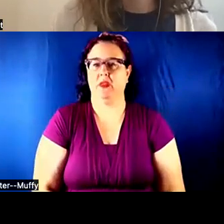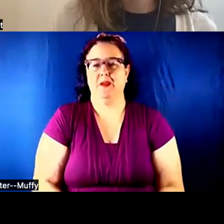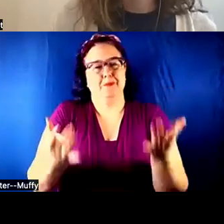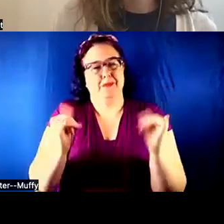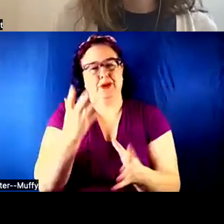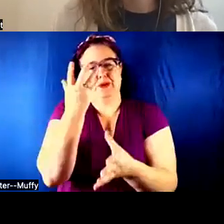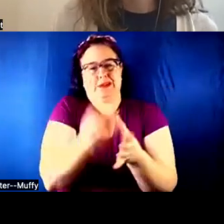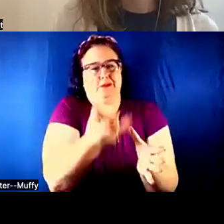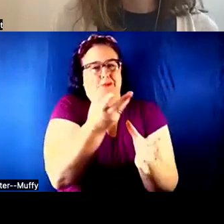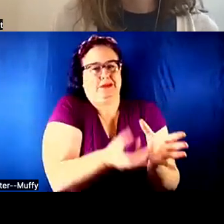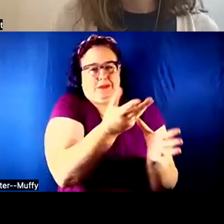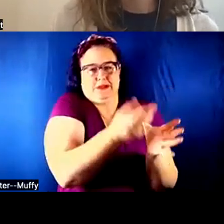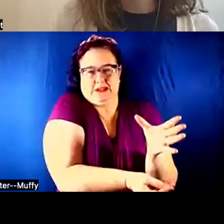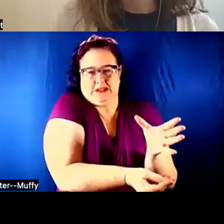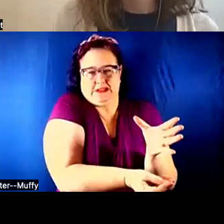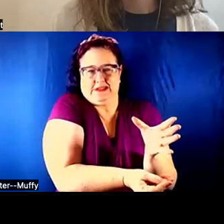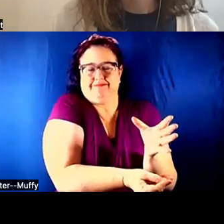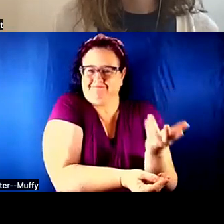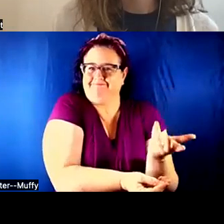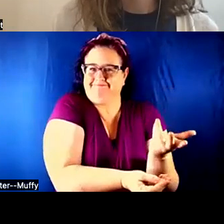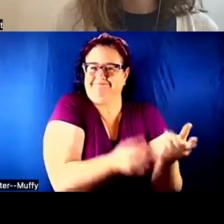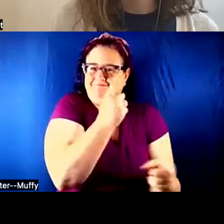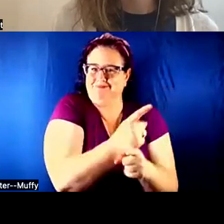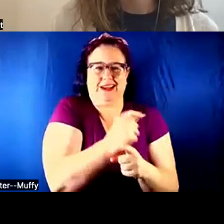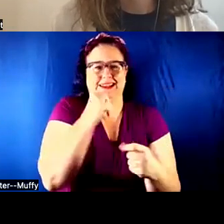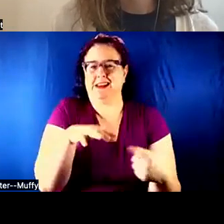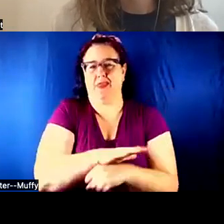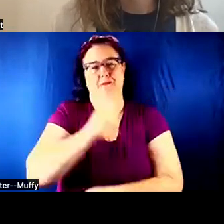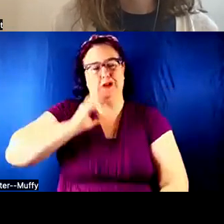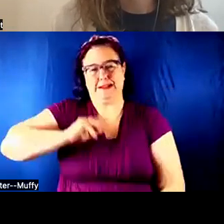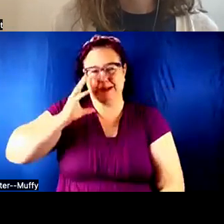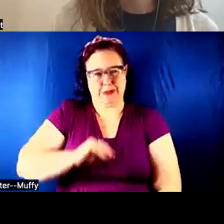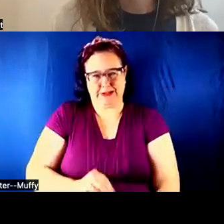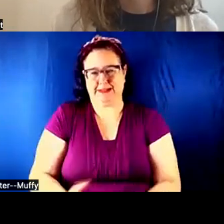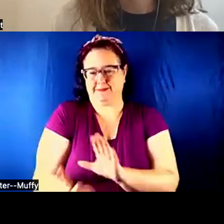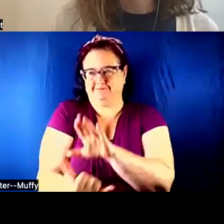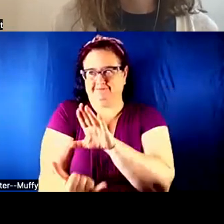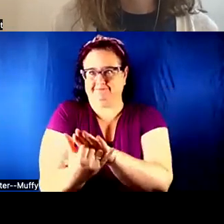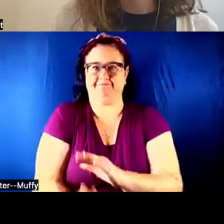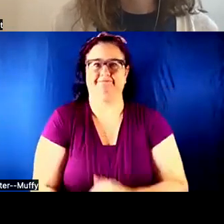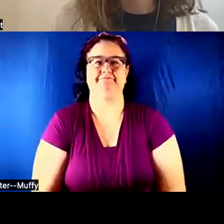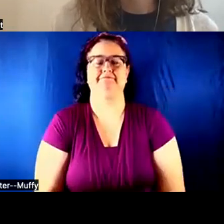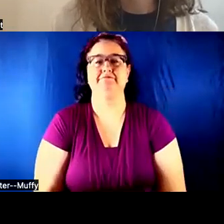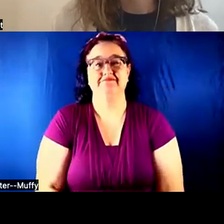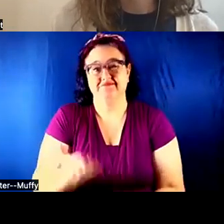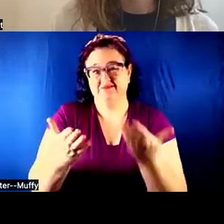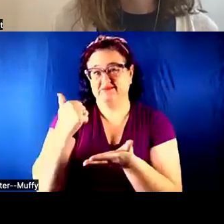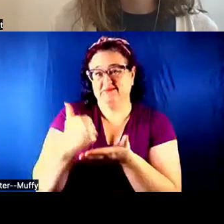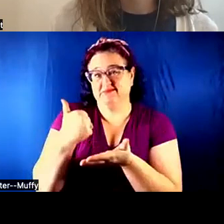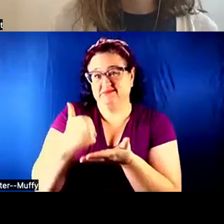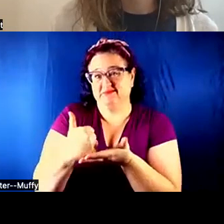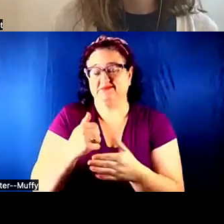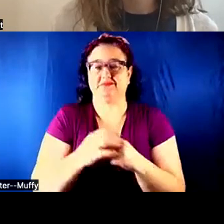right? It won't be the full experience, but it could help. But it is so costly.